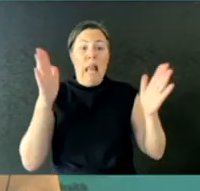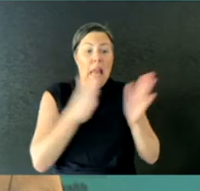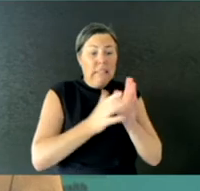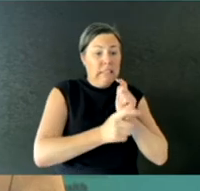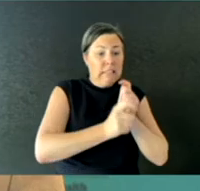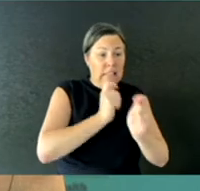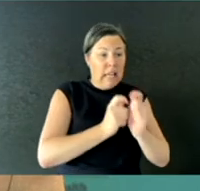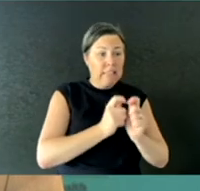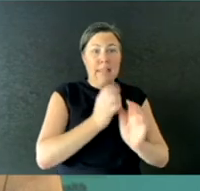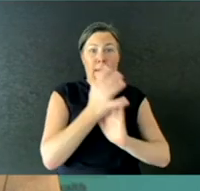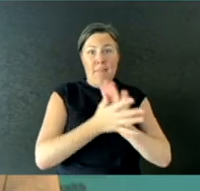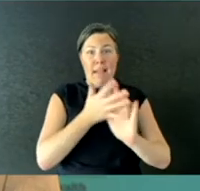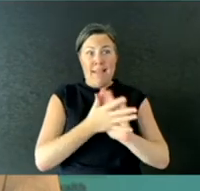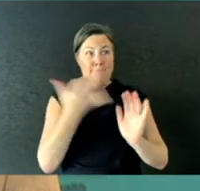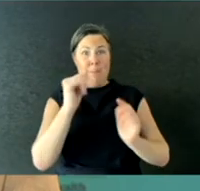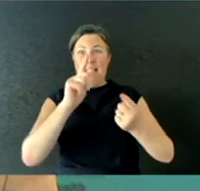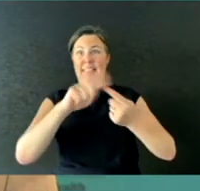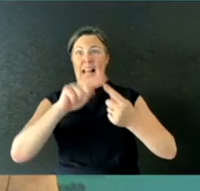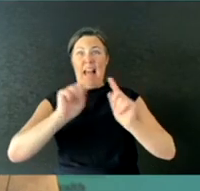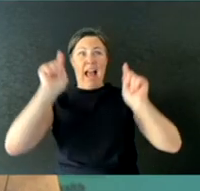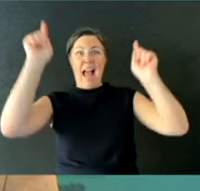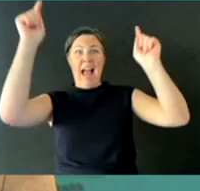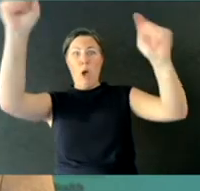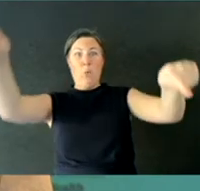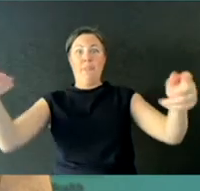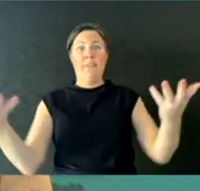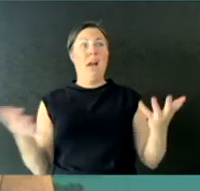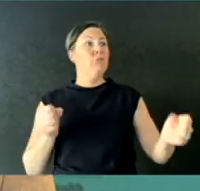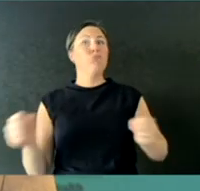What I do know, though, is that there's a big focus in the local gov- affected local